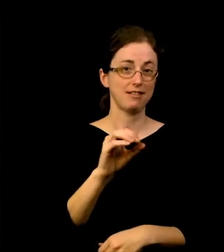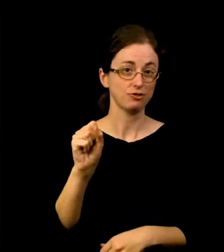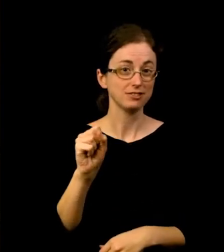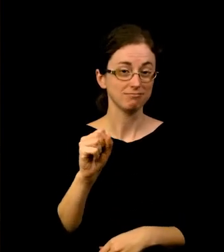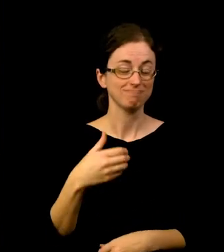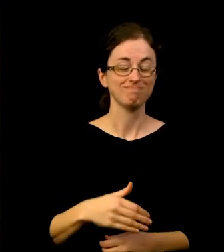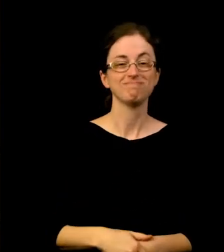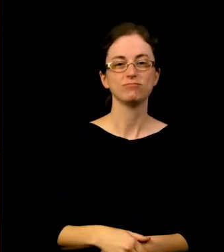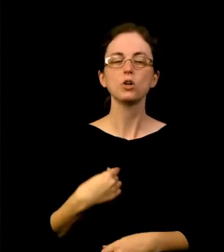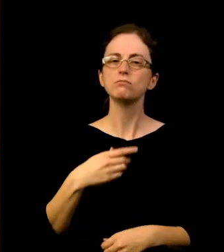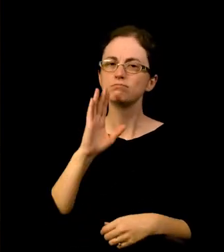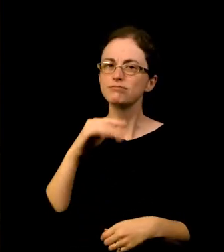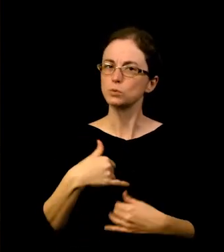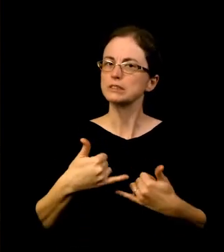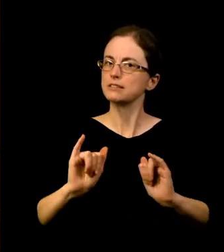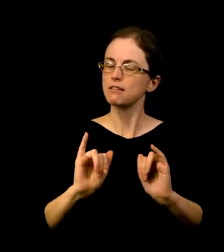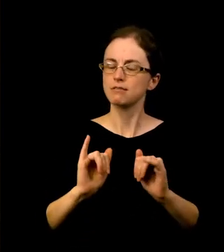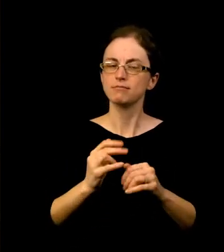gatherings like an in-person Annual Meeting.